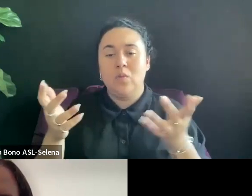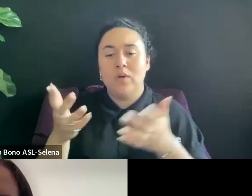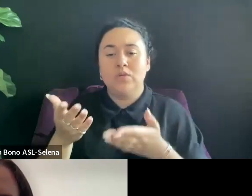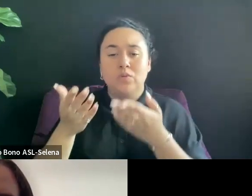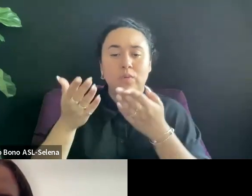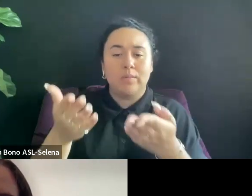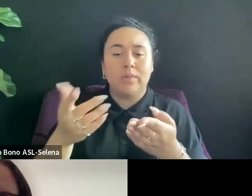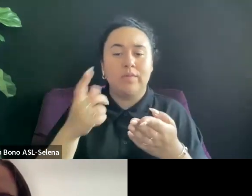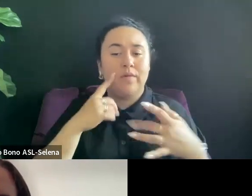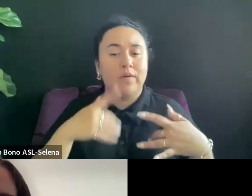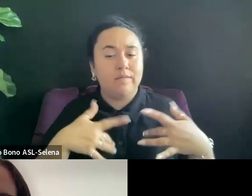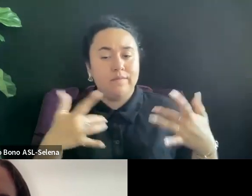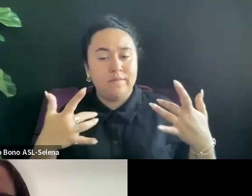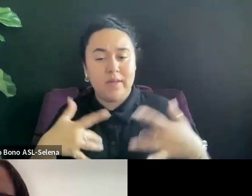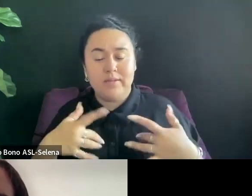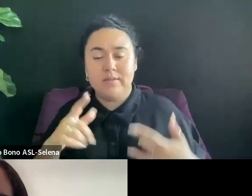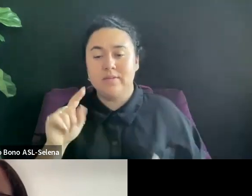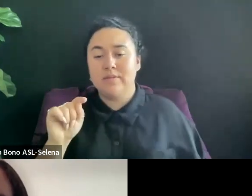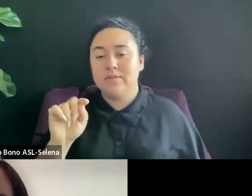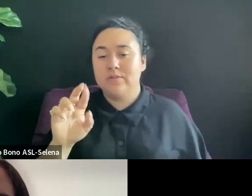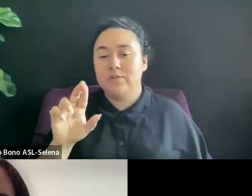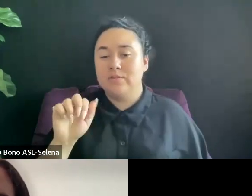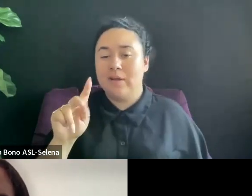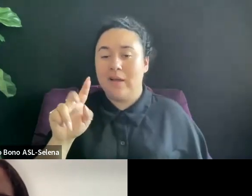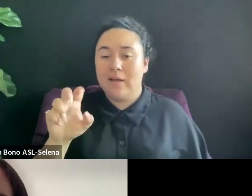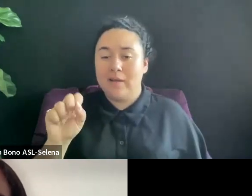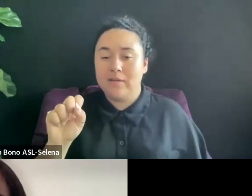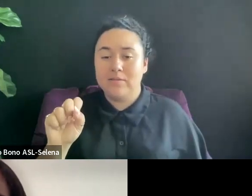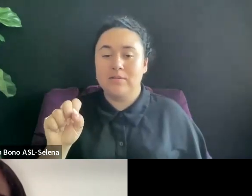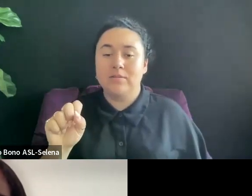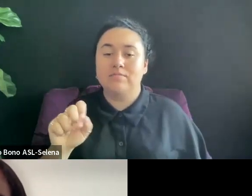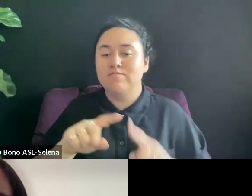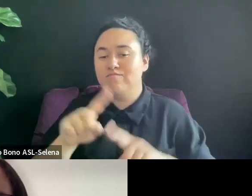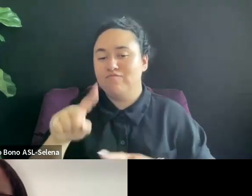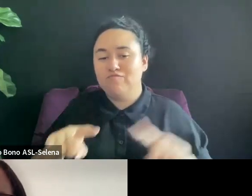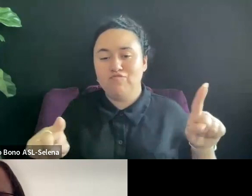WHAT SHOULD WE BE SEEKING AND SIGNING UP FOR WHEN WE GO?